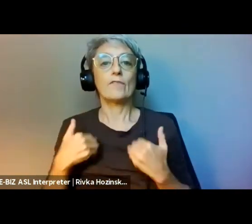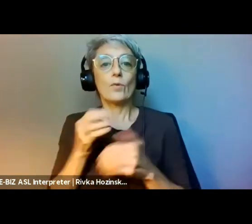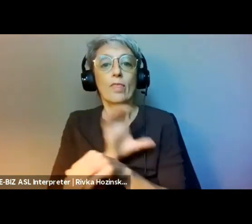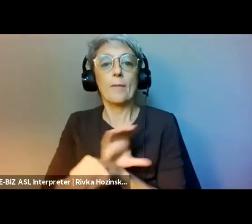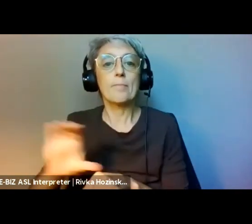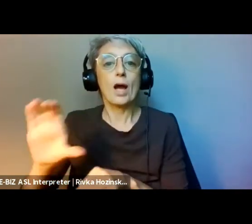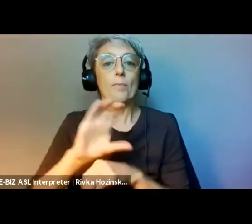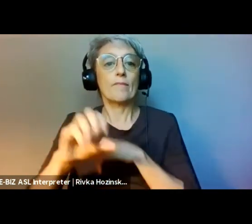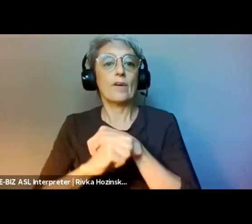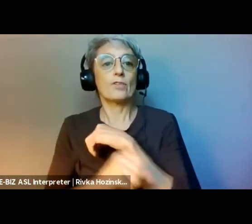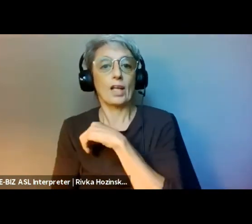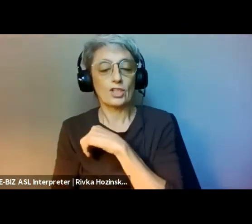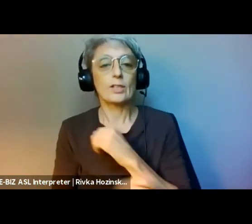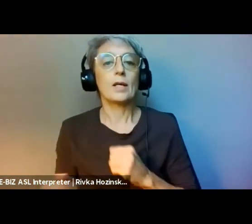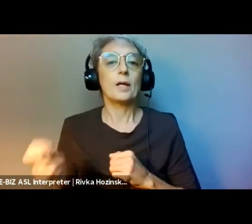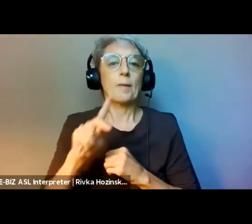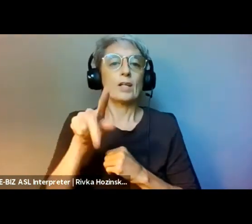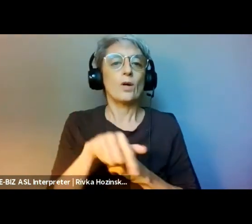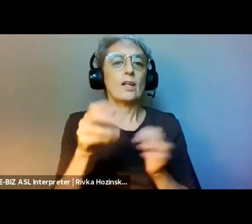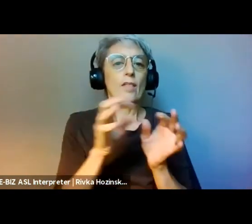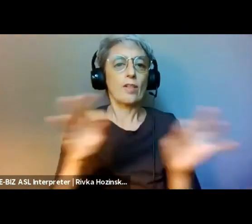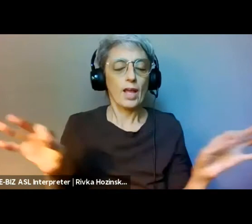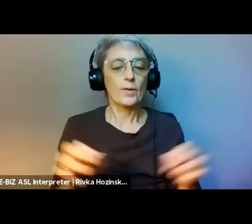who dance with each other in spirit realms that we do not see.